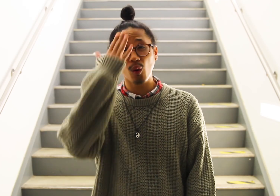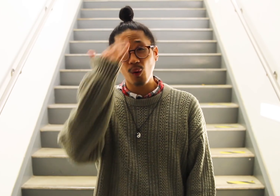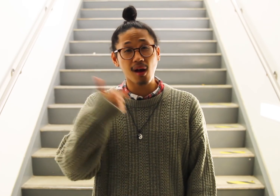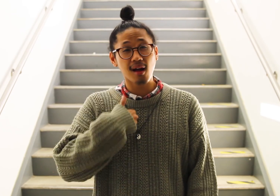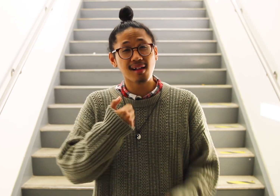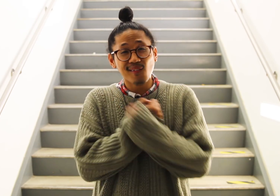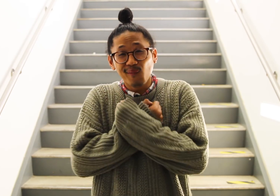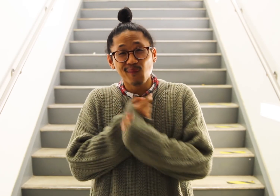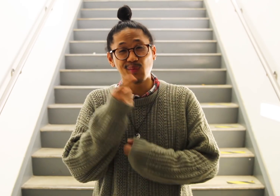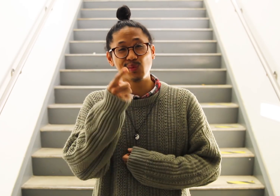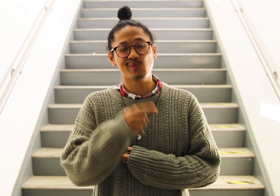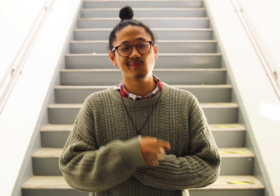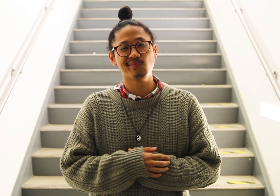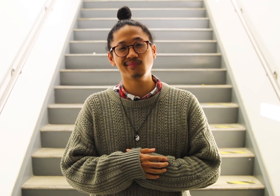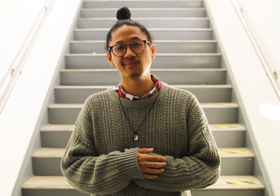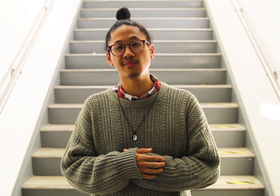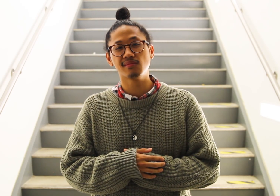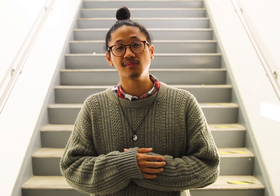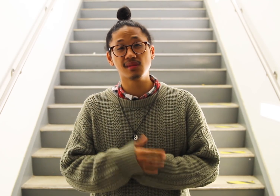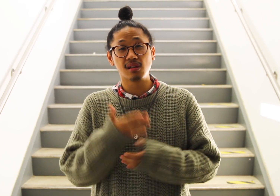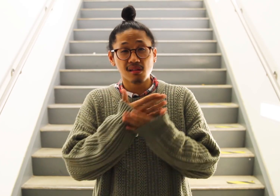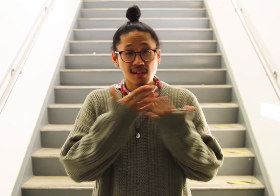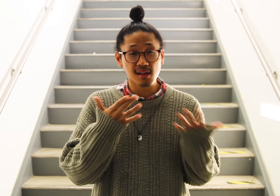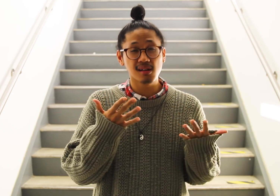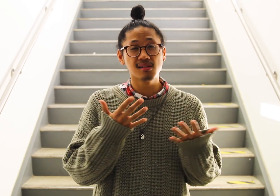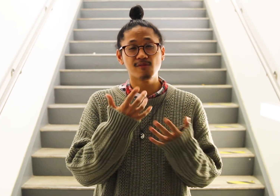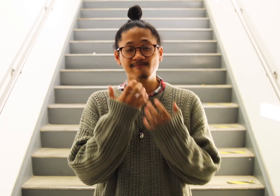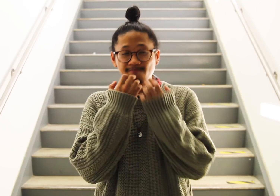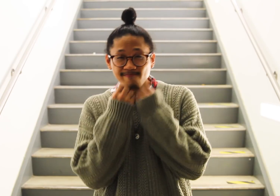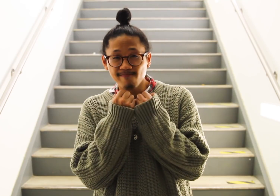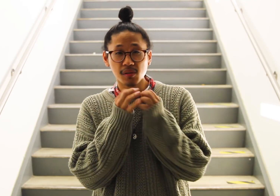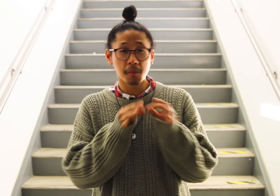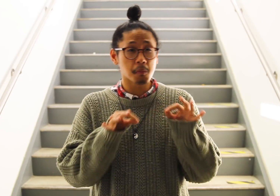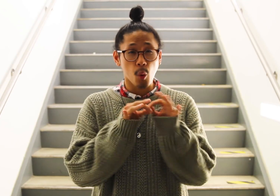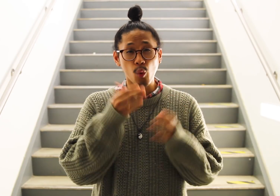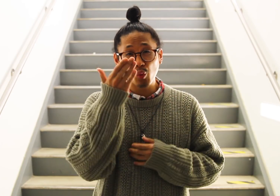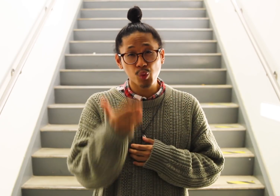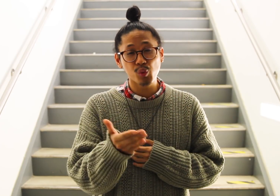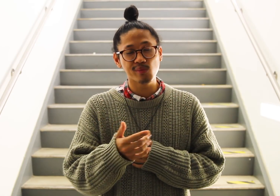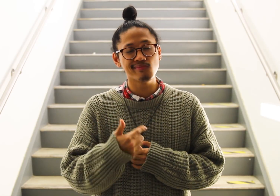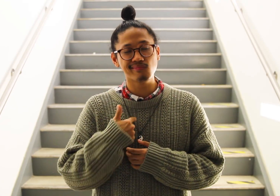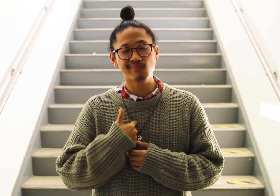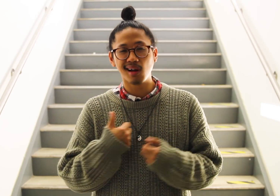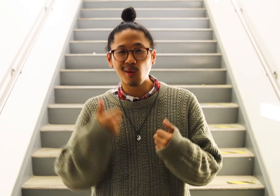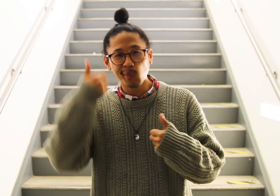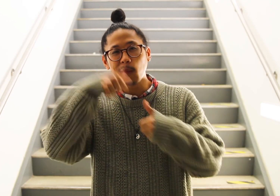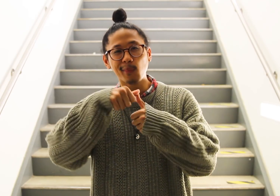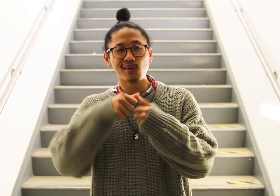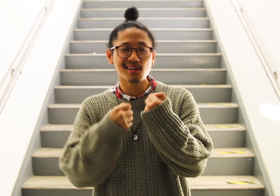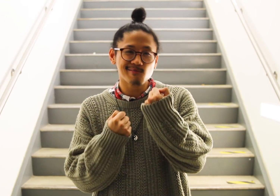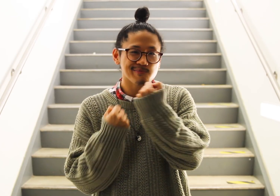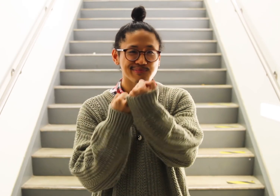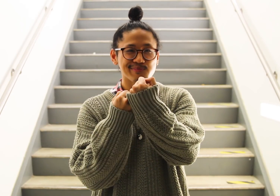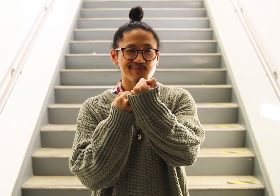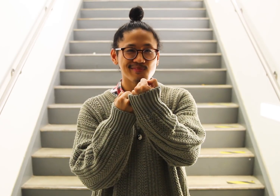Because I love you, I remember and support things that are important to you.